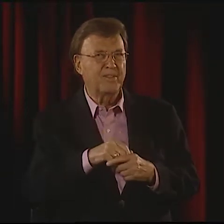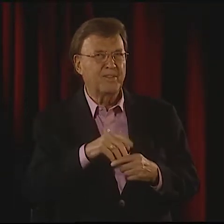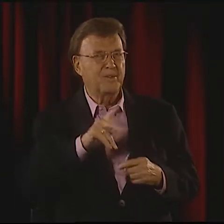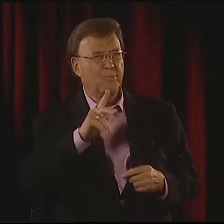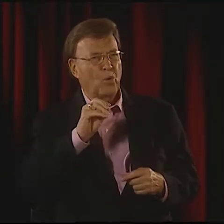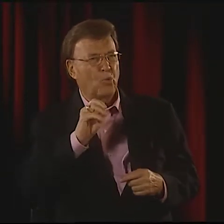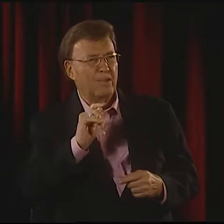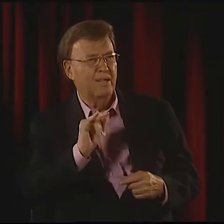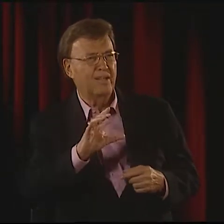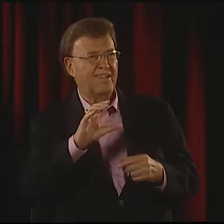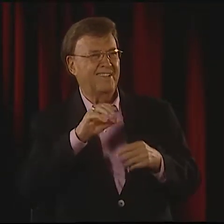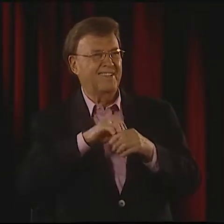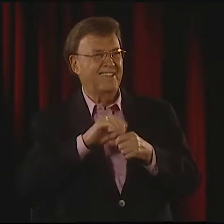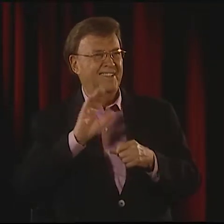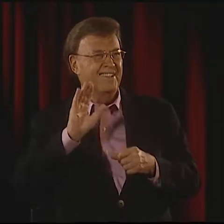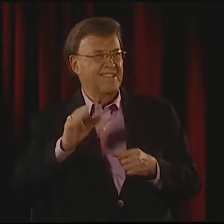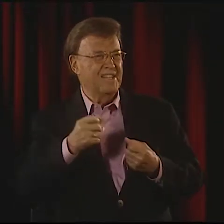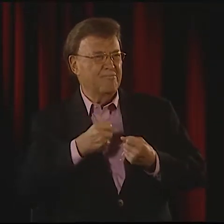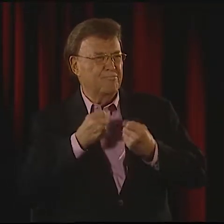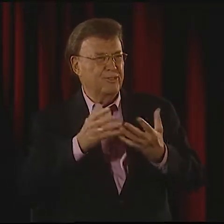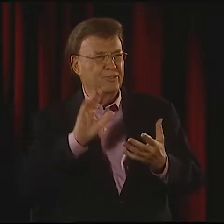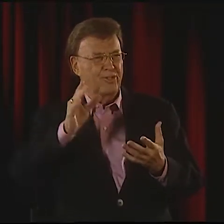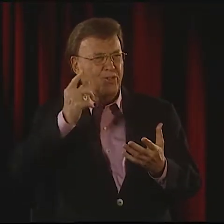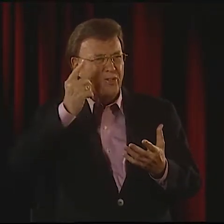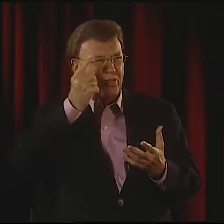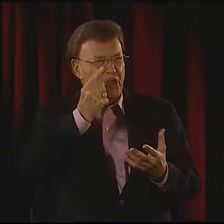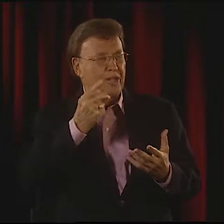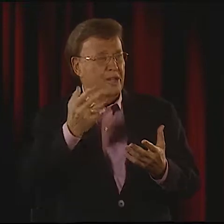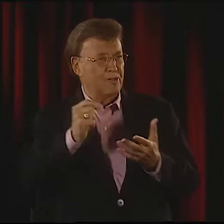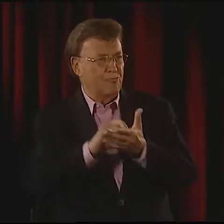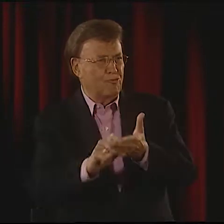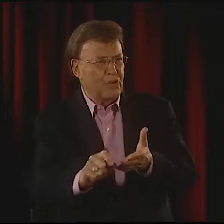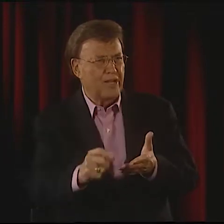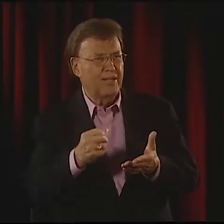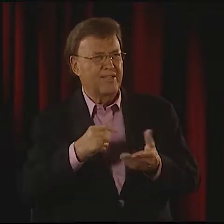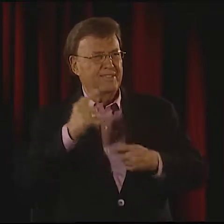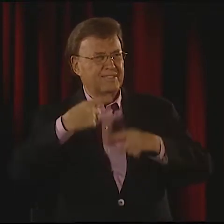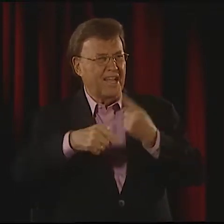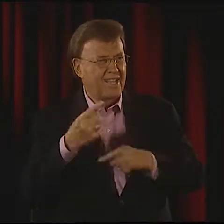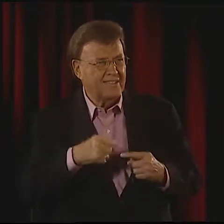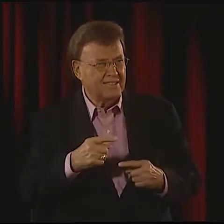I HAD GOTTEN THAT SOMEWHAT FROM MY FATHER. HE HAD THAT POETIC SORT OF EXPRESSION AND THOUGHT